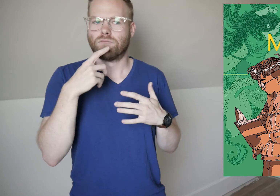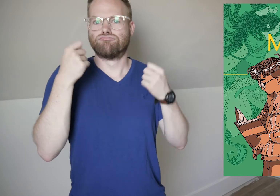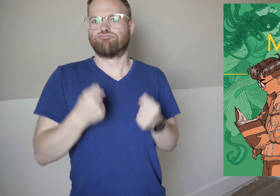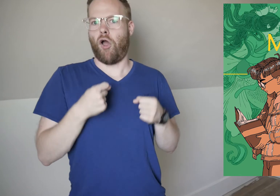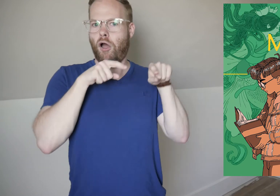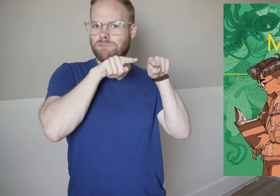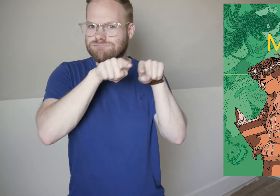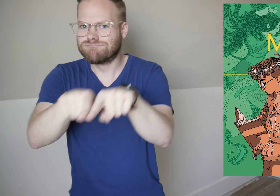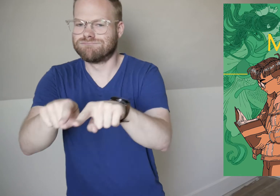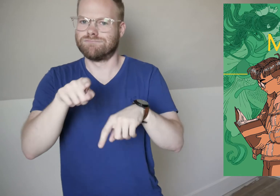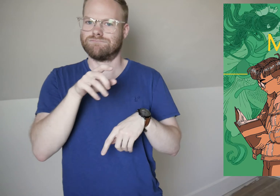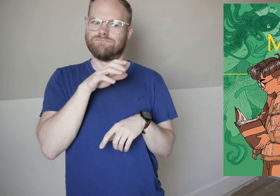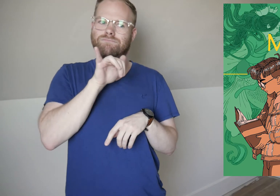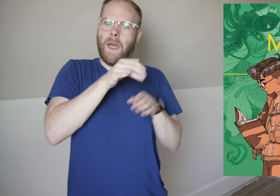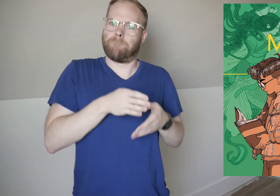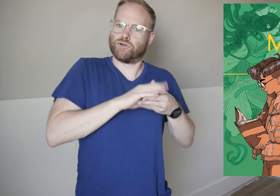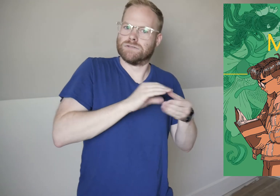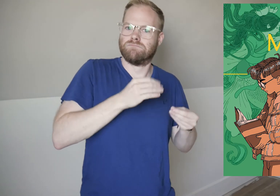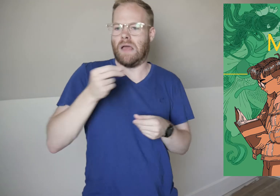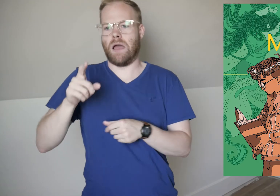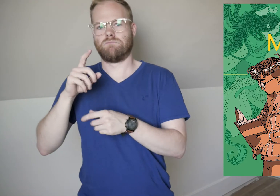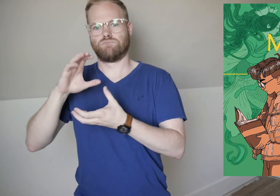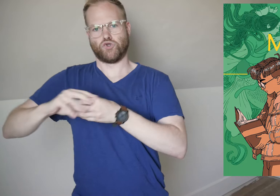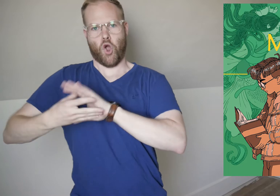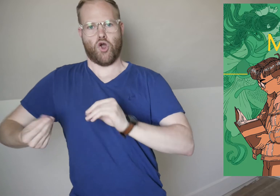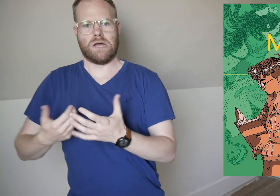giving us strong parallels between that person's story and the fairytales.